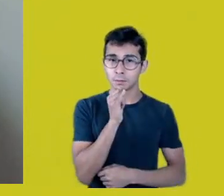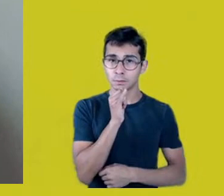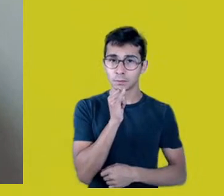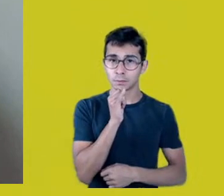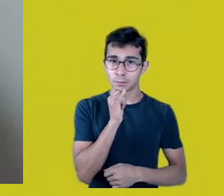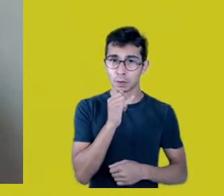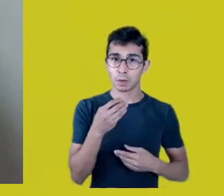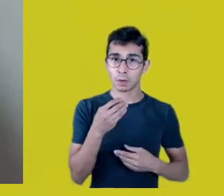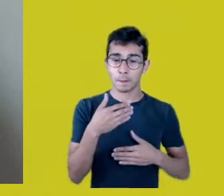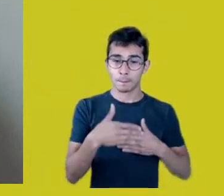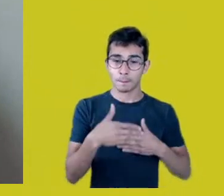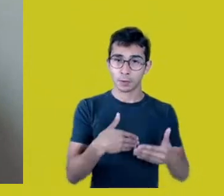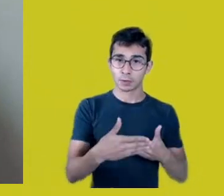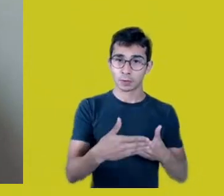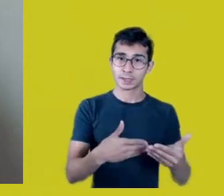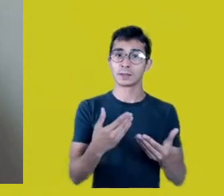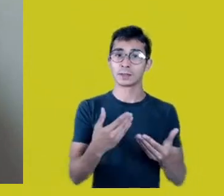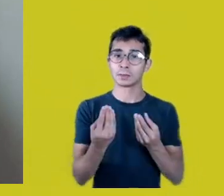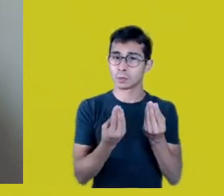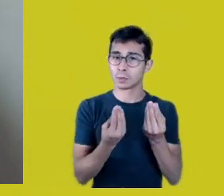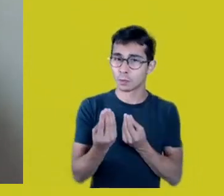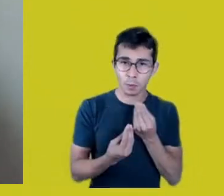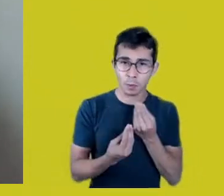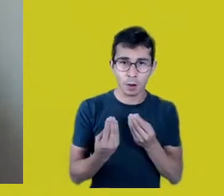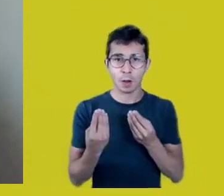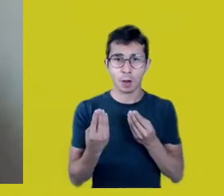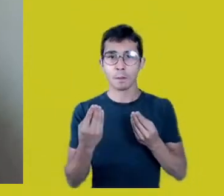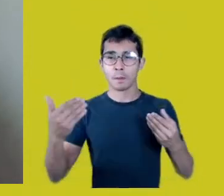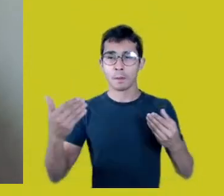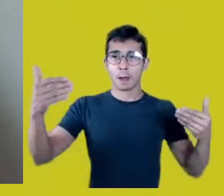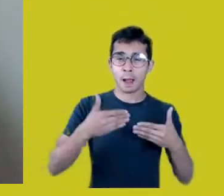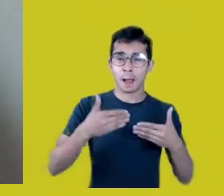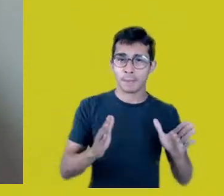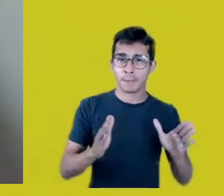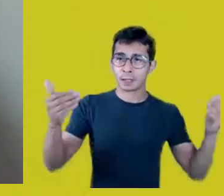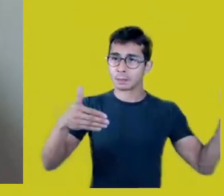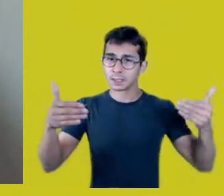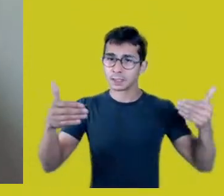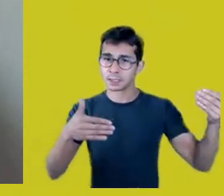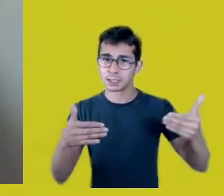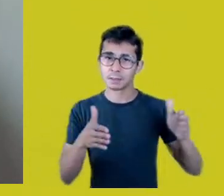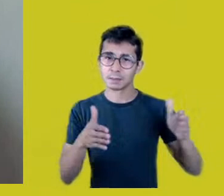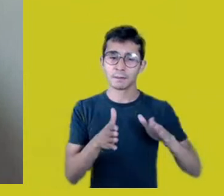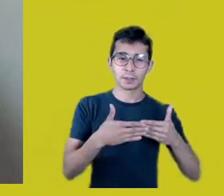whether there will be other participations and the general public.